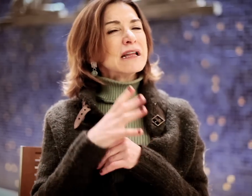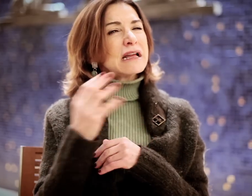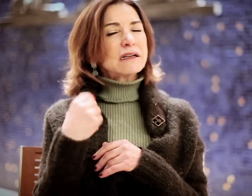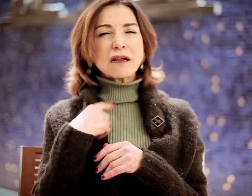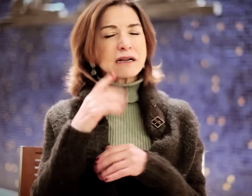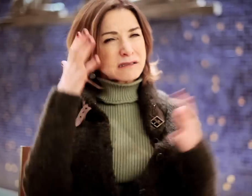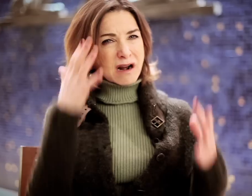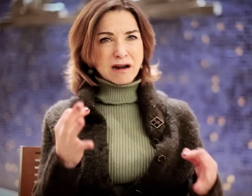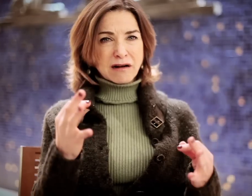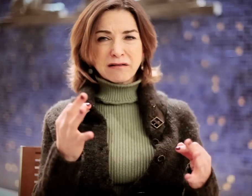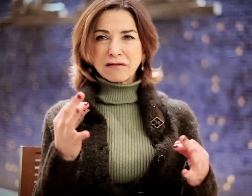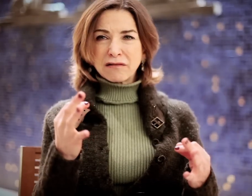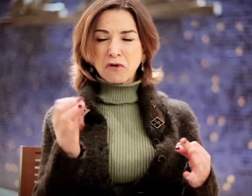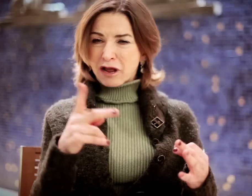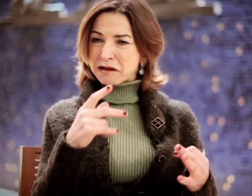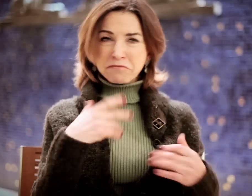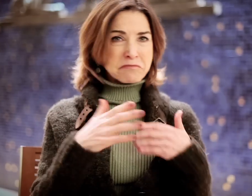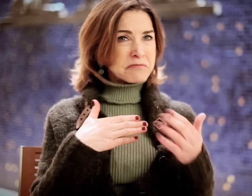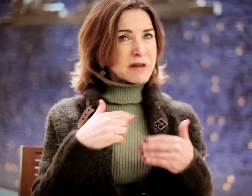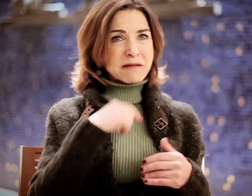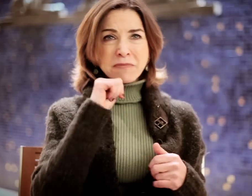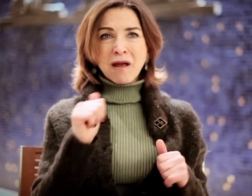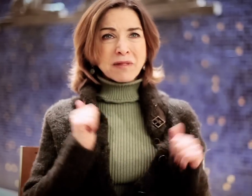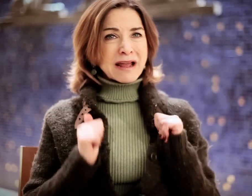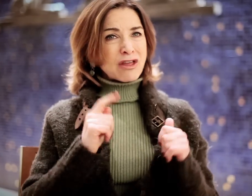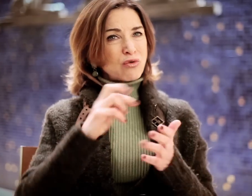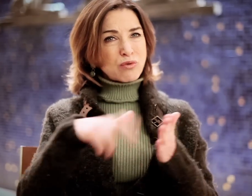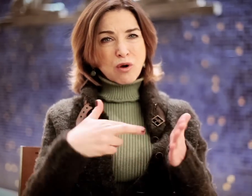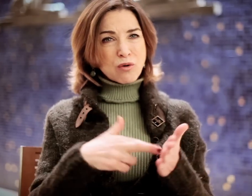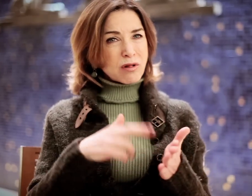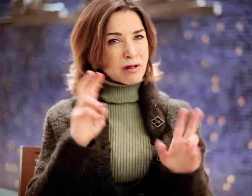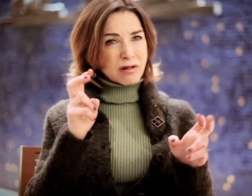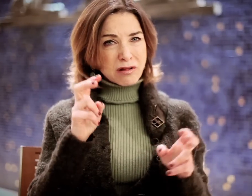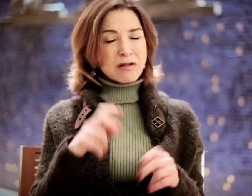Okay. I decided right then, that even if I didn't actually have the role...